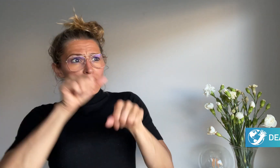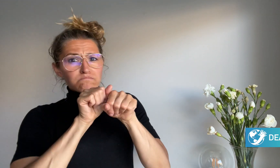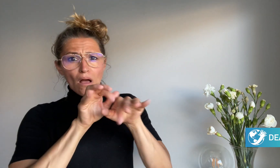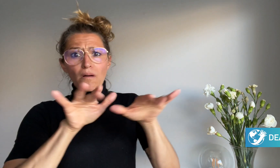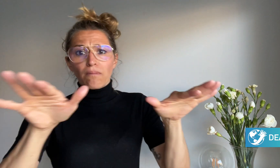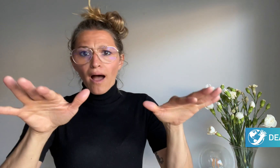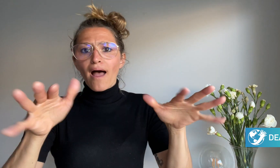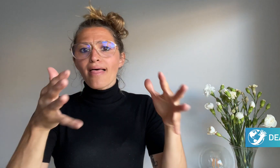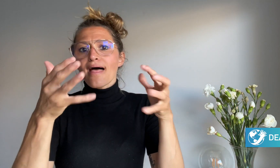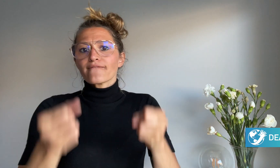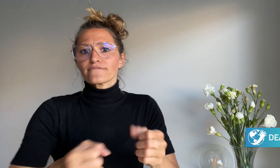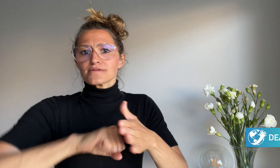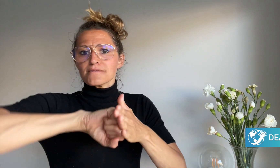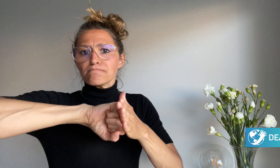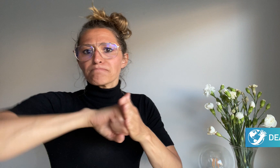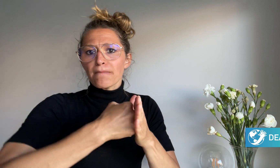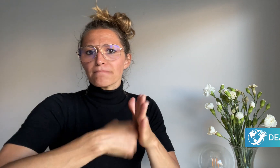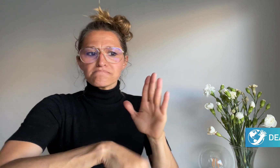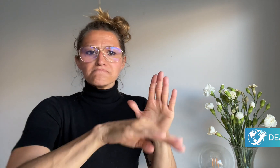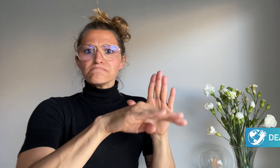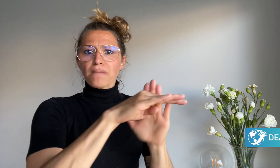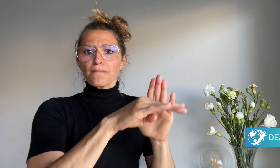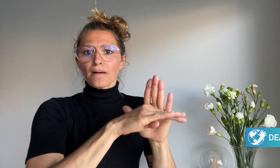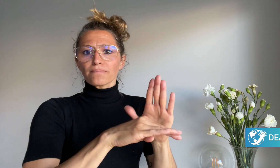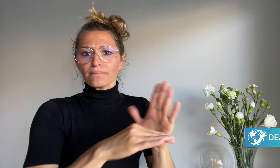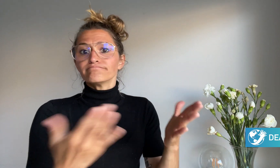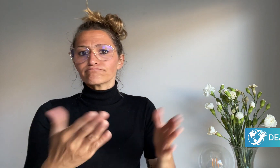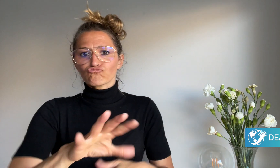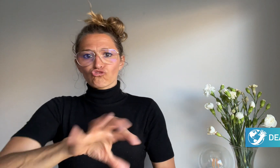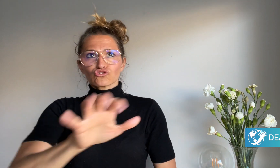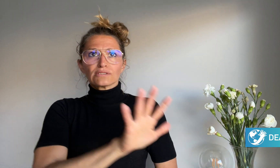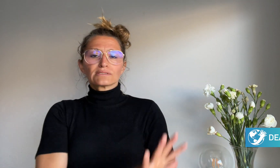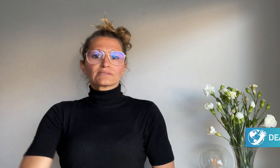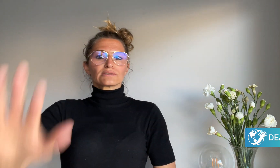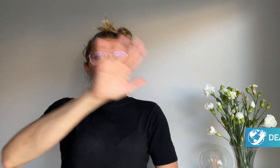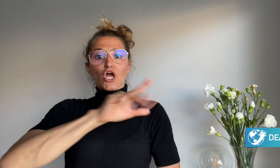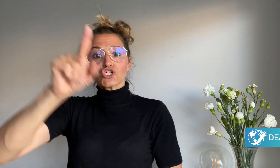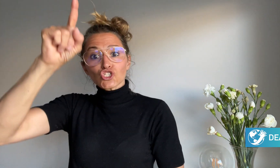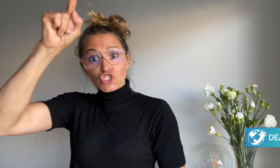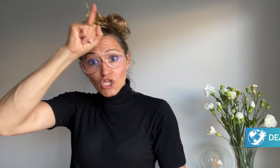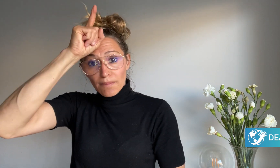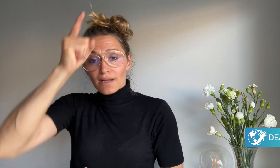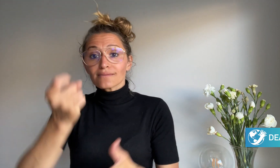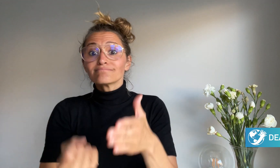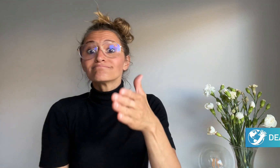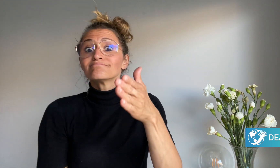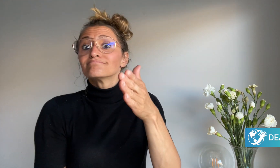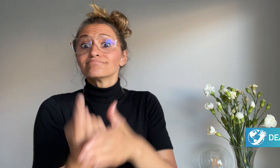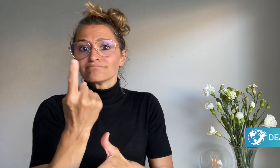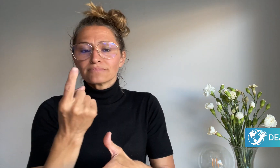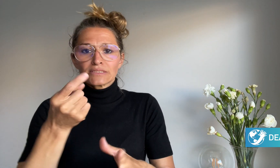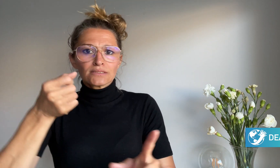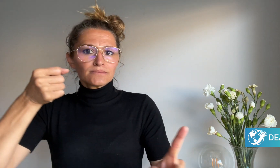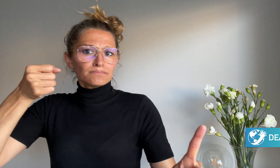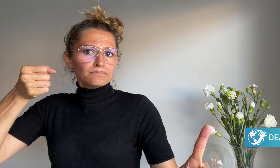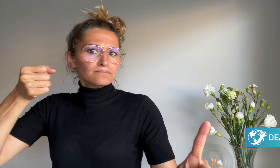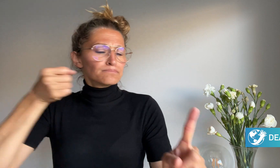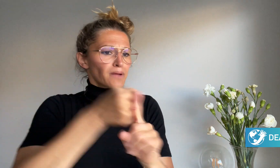had a profound impact on the Deaf community as Deaf people